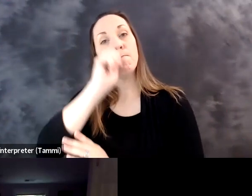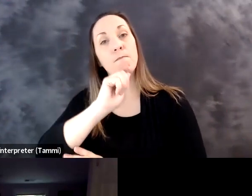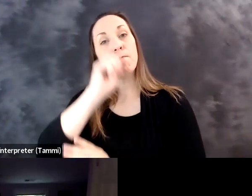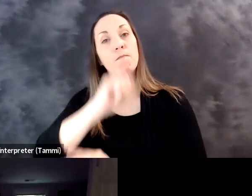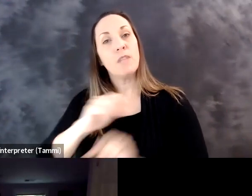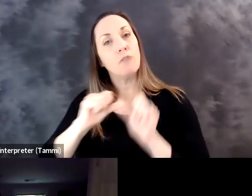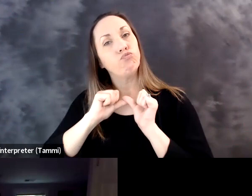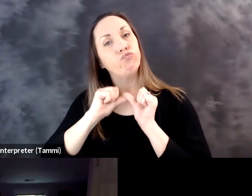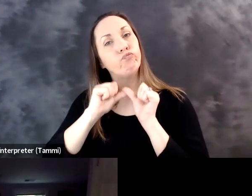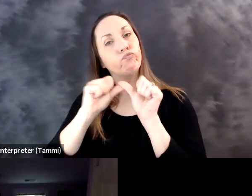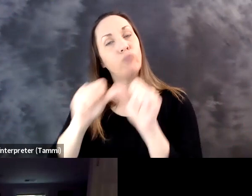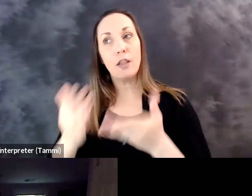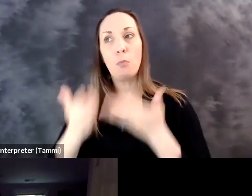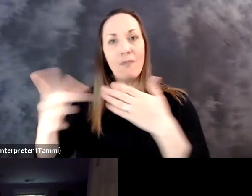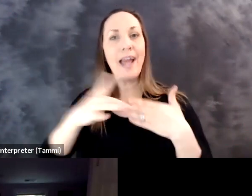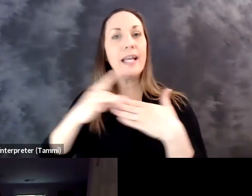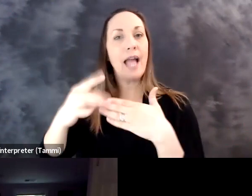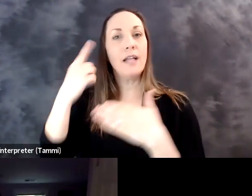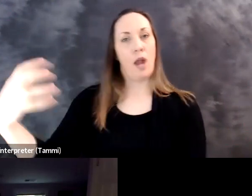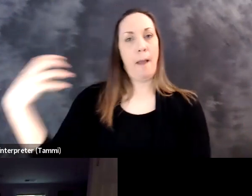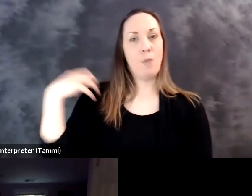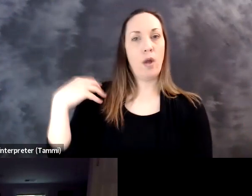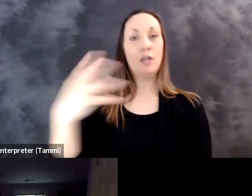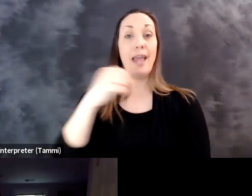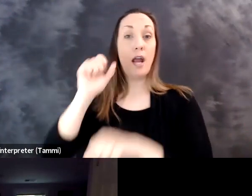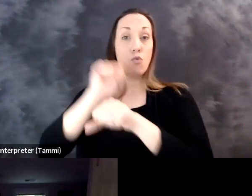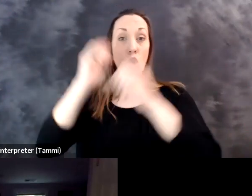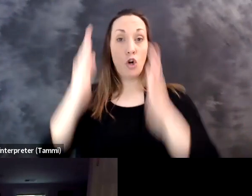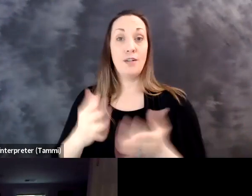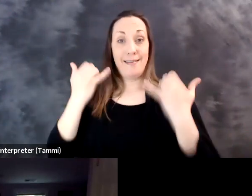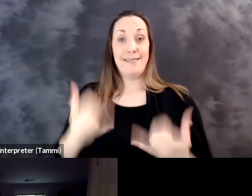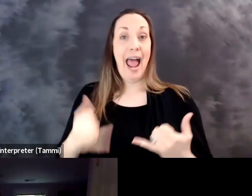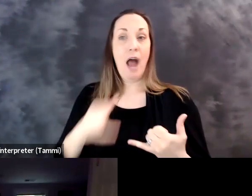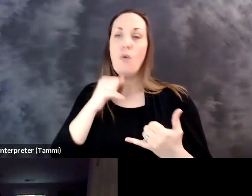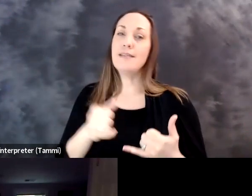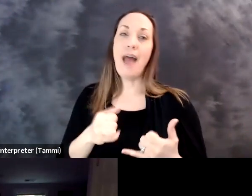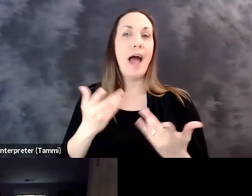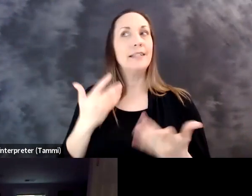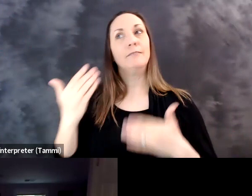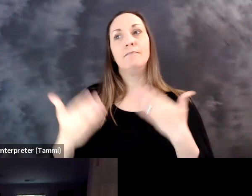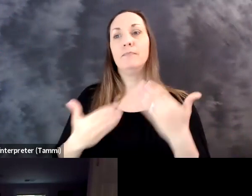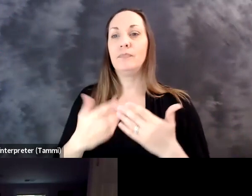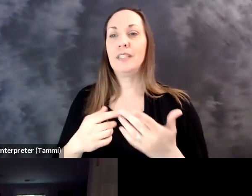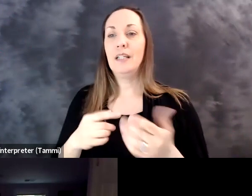that our disability laws have stood the test of time and are providing guidance